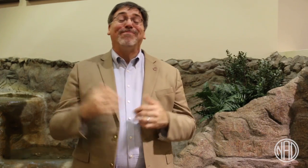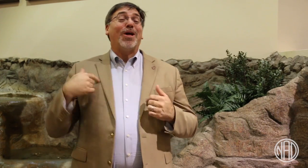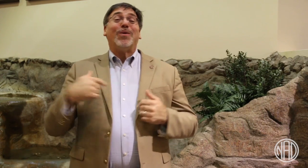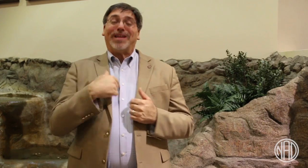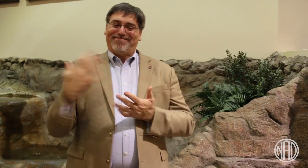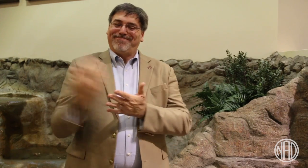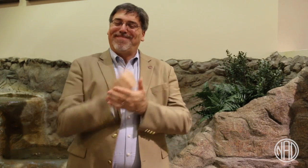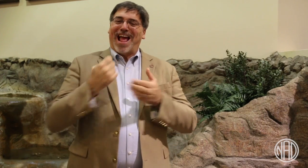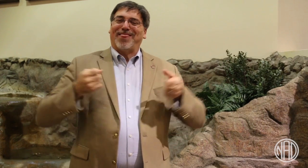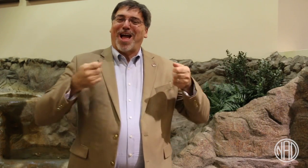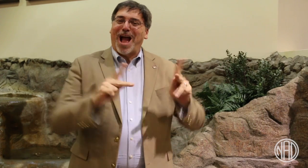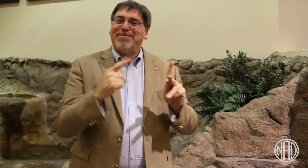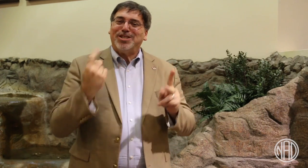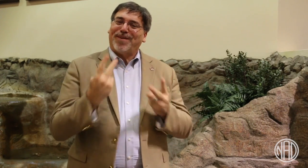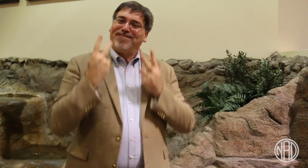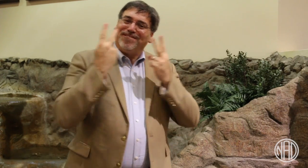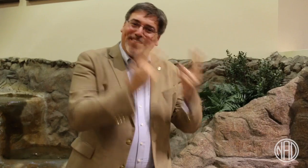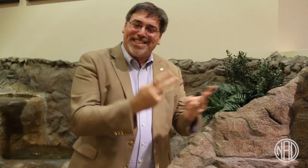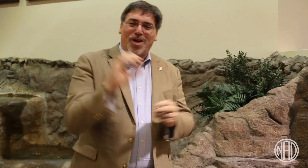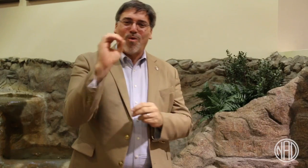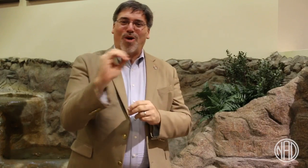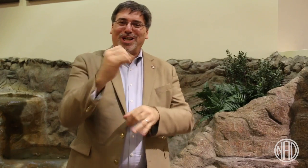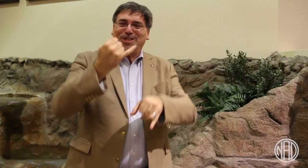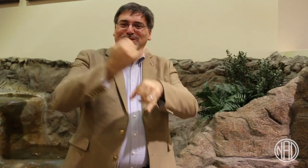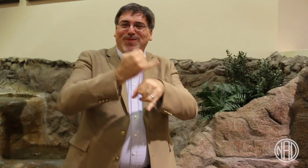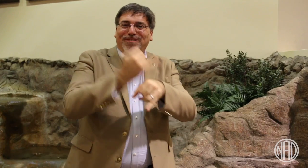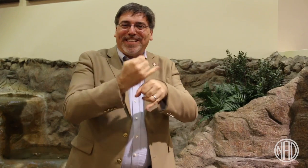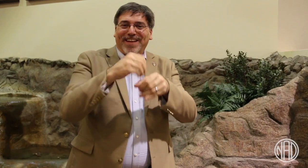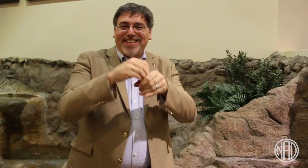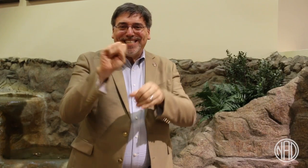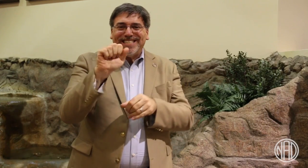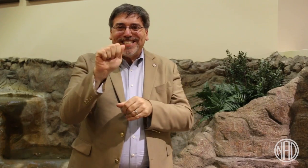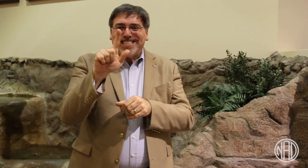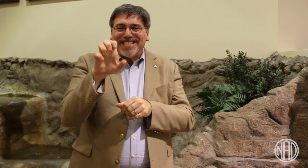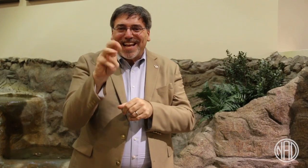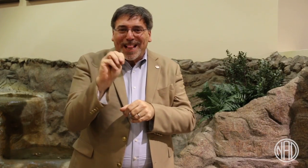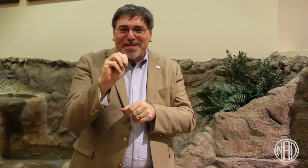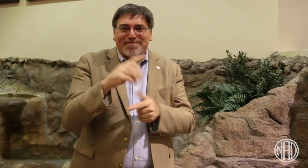We had the opportunity to visit the Oregon School for the Deaf in Salem